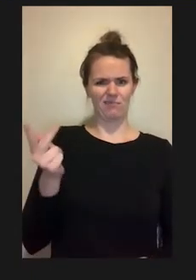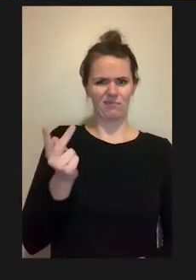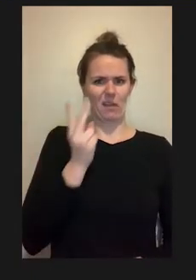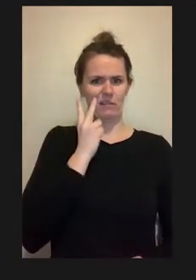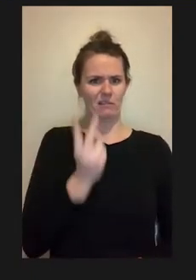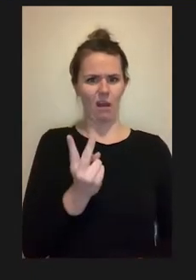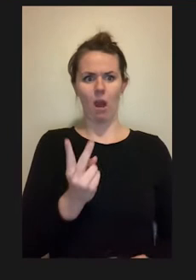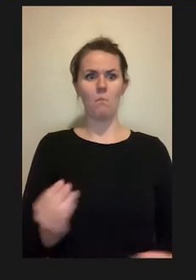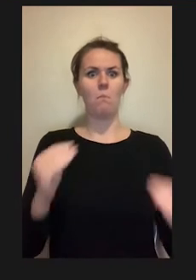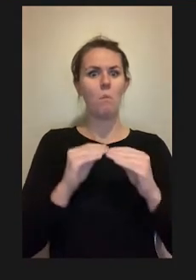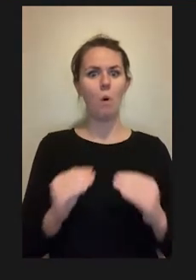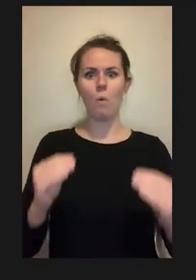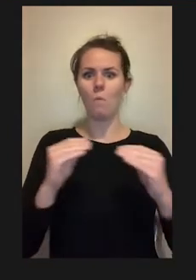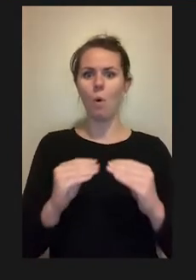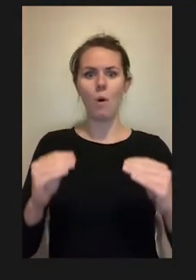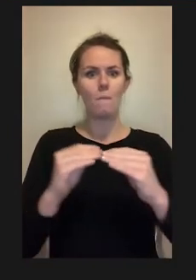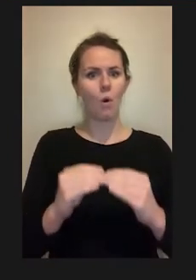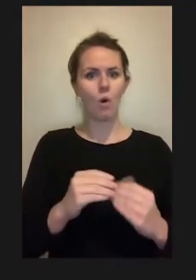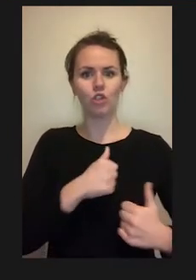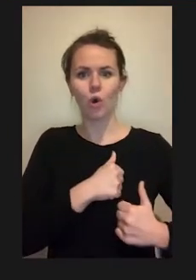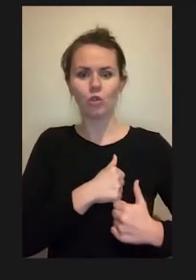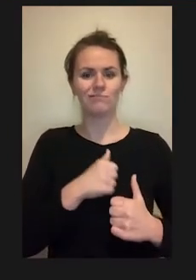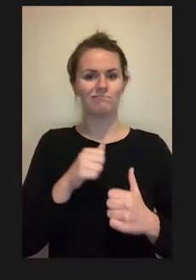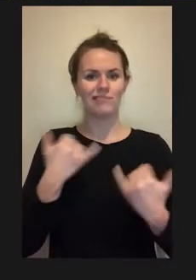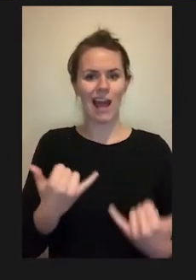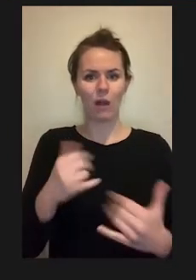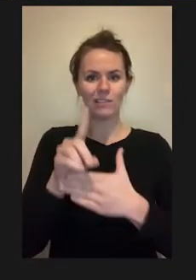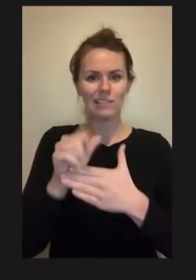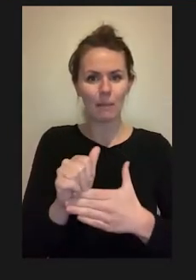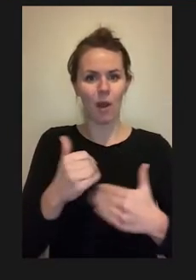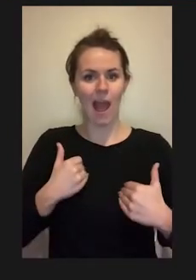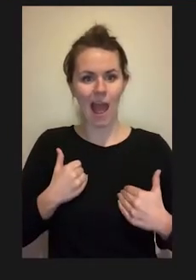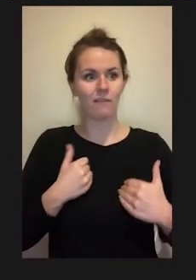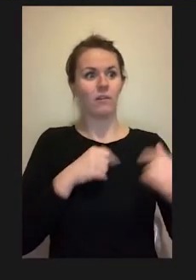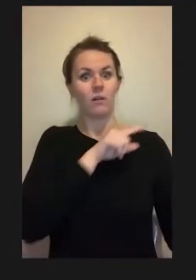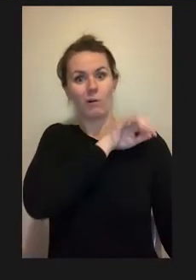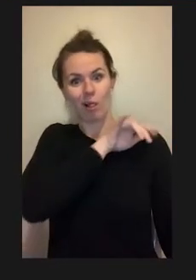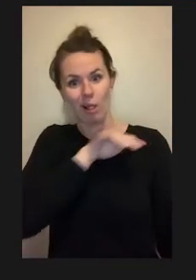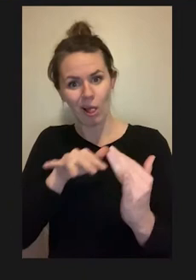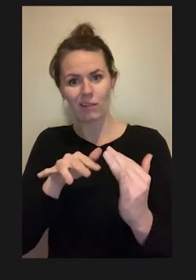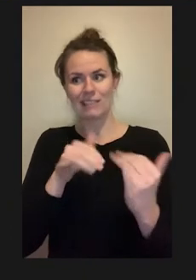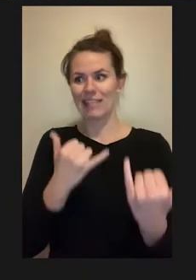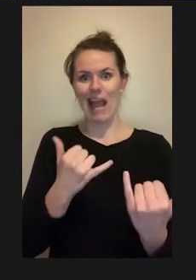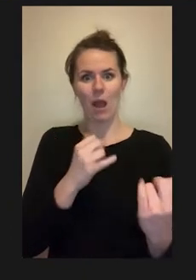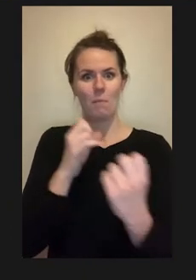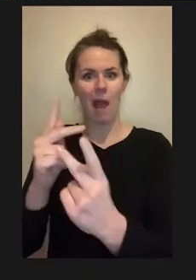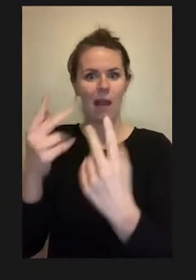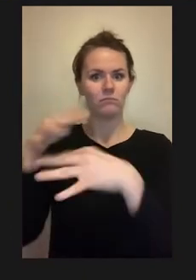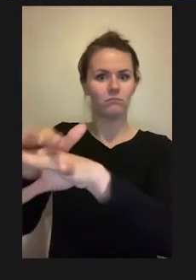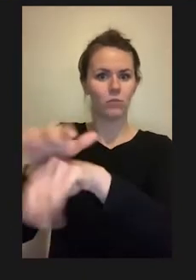of disabled soldiers that were unable to return to the workplace due to inaccessible condition.